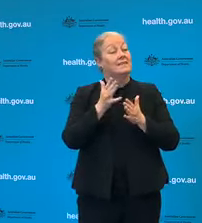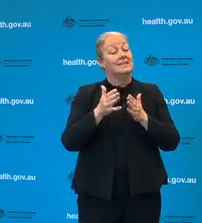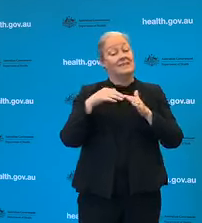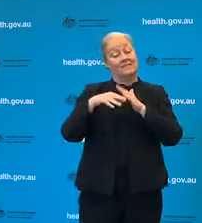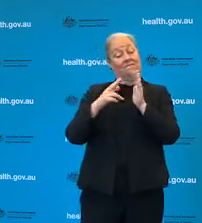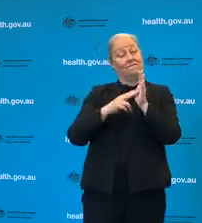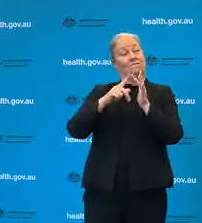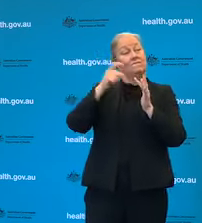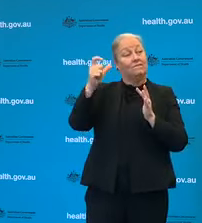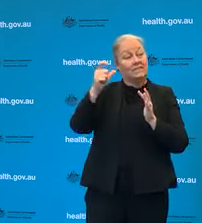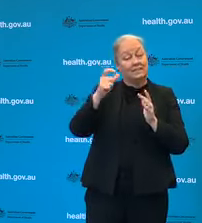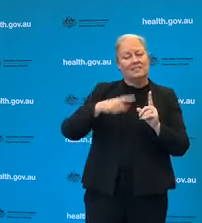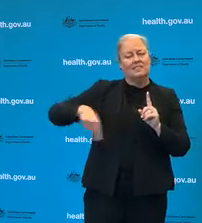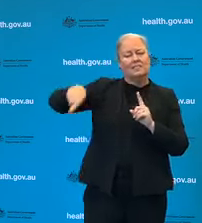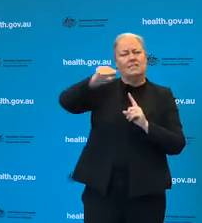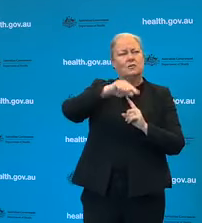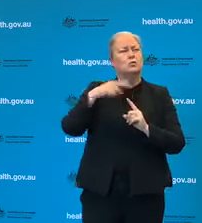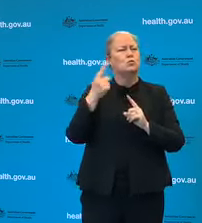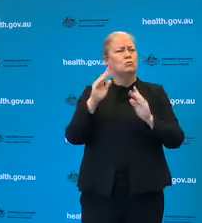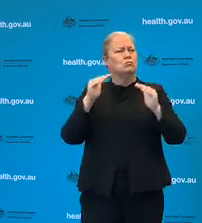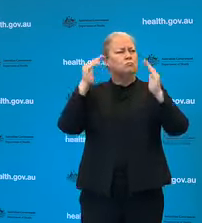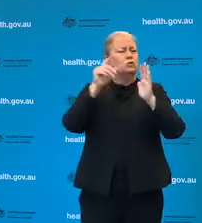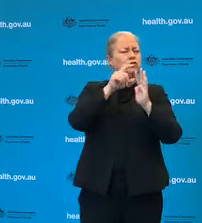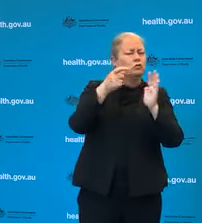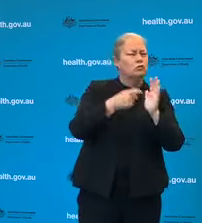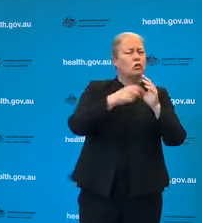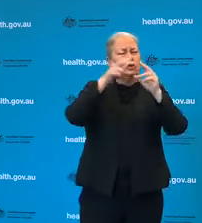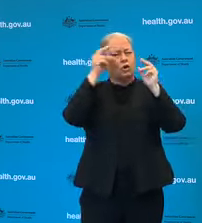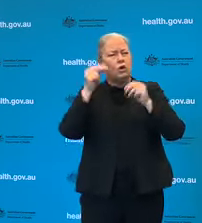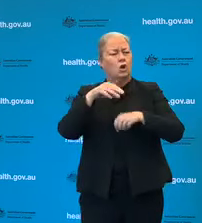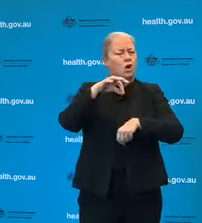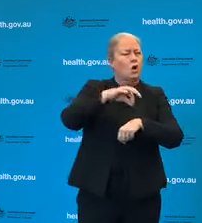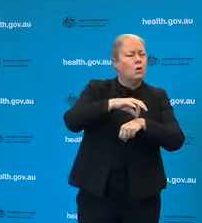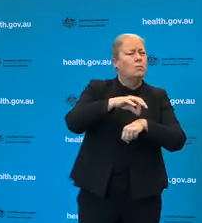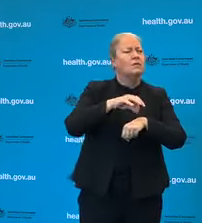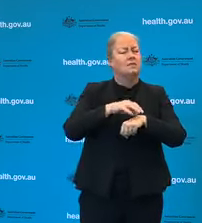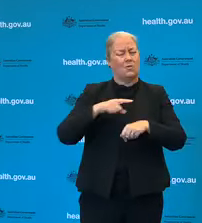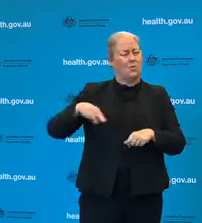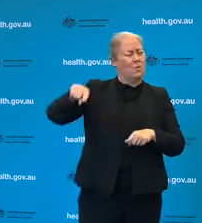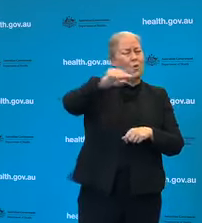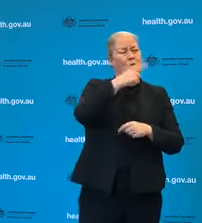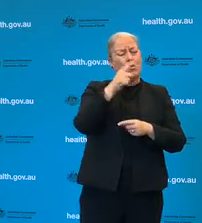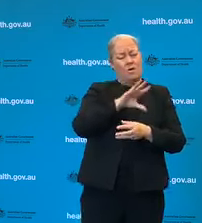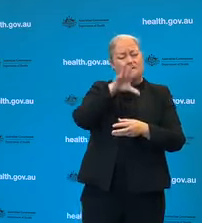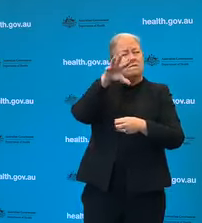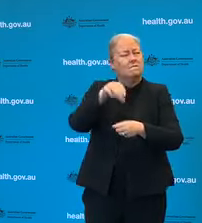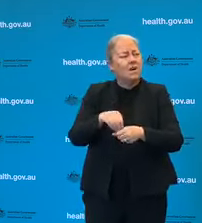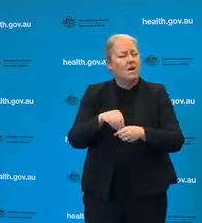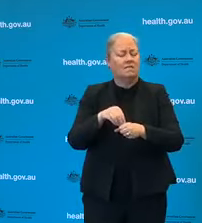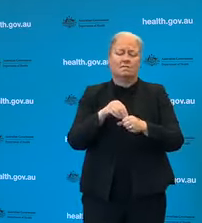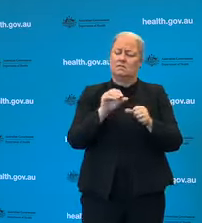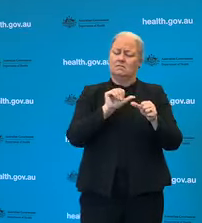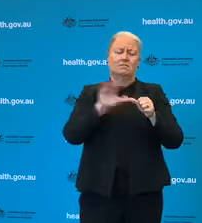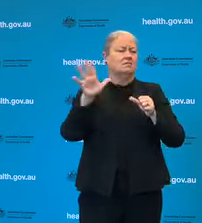community is doing is paying off. Not just for Victoria of course but for the wider country as a whole and I think